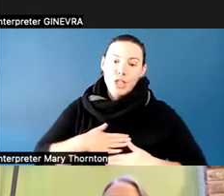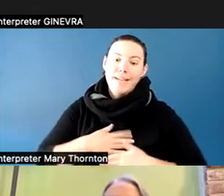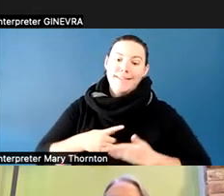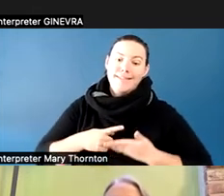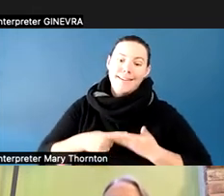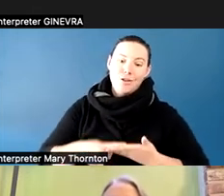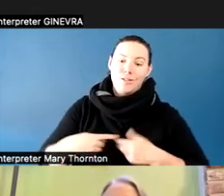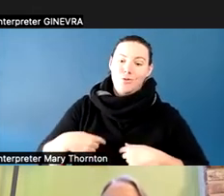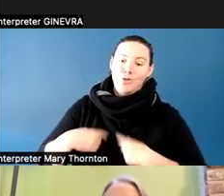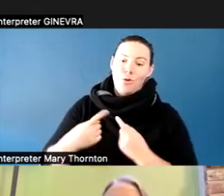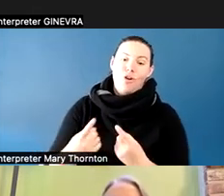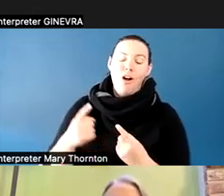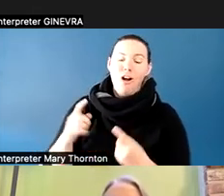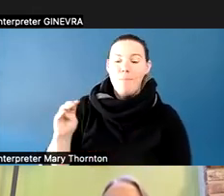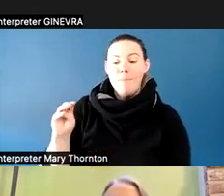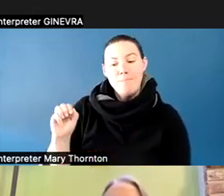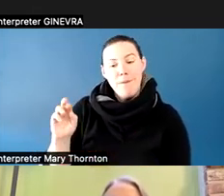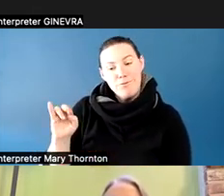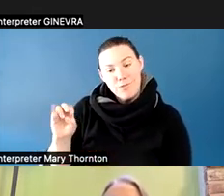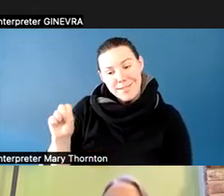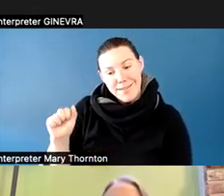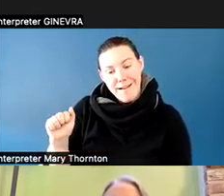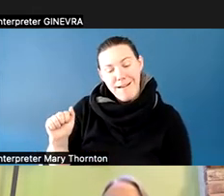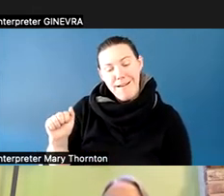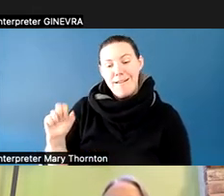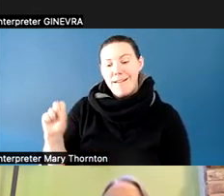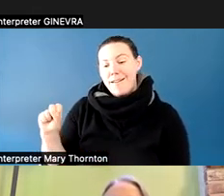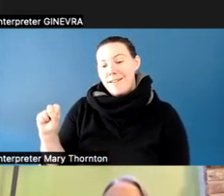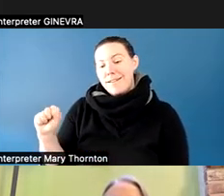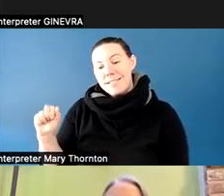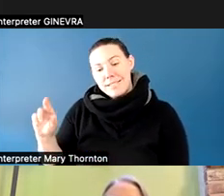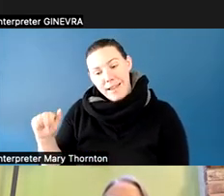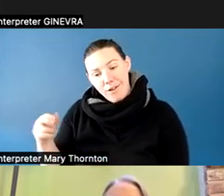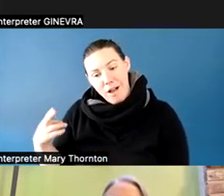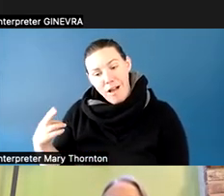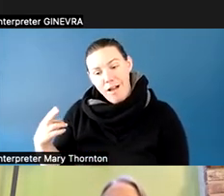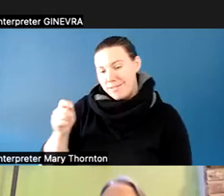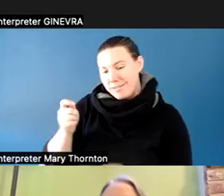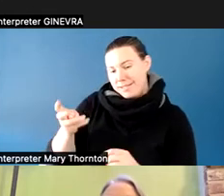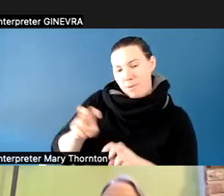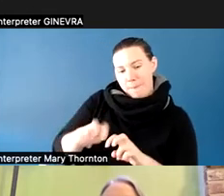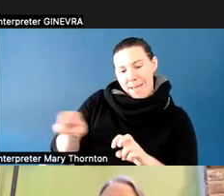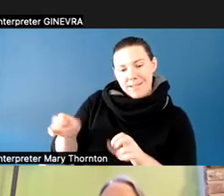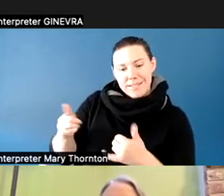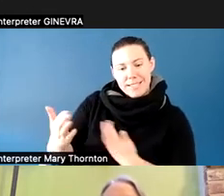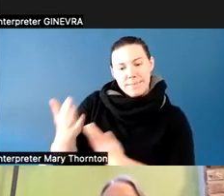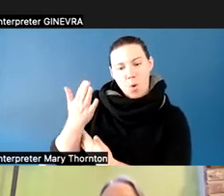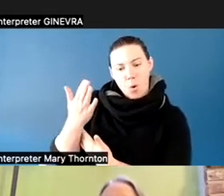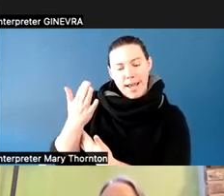this morning about some of the mechanics about developing materials. And it really helped me reflect on some of the things